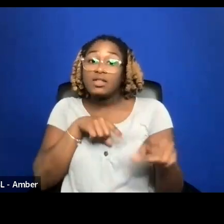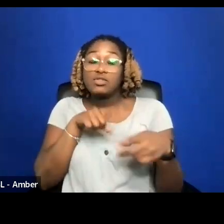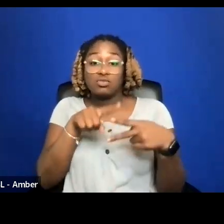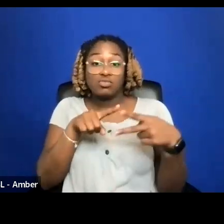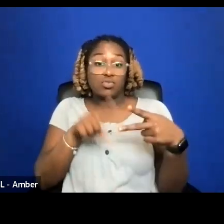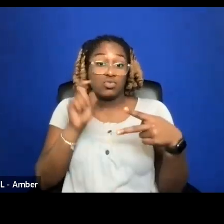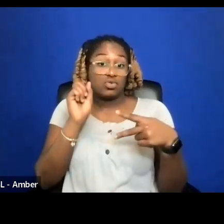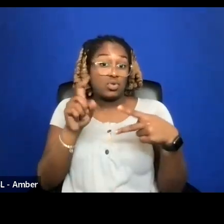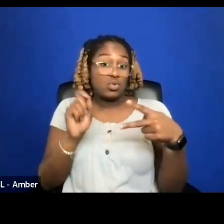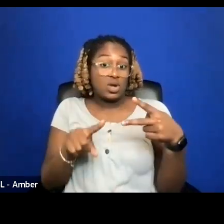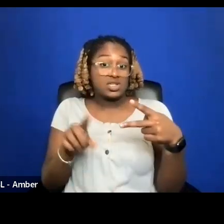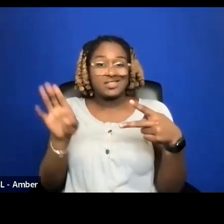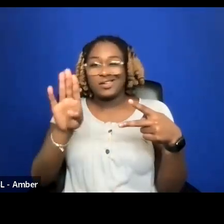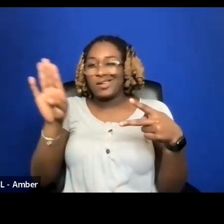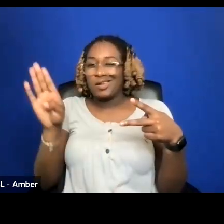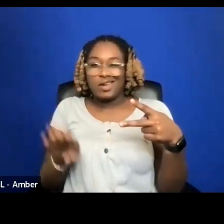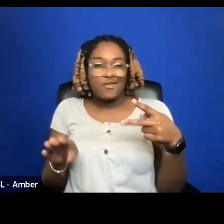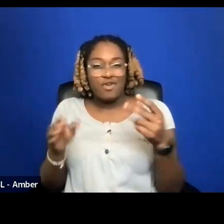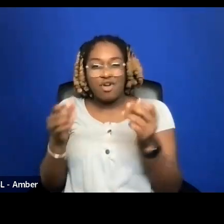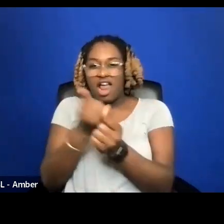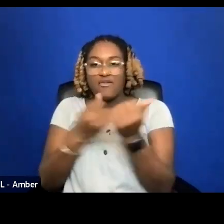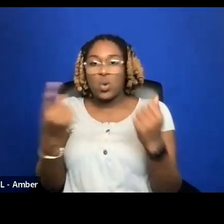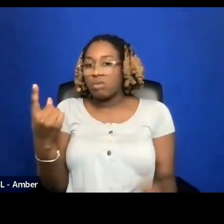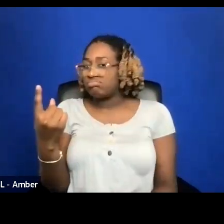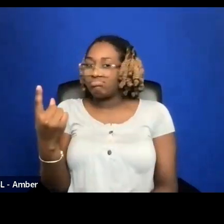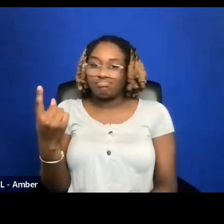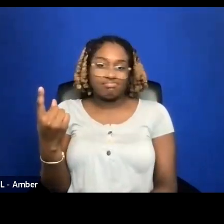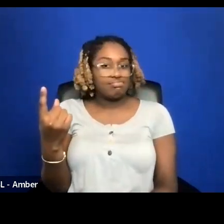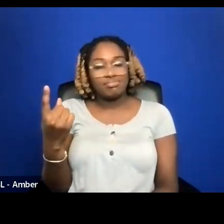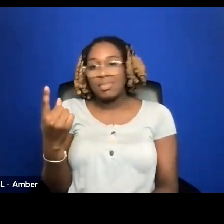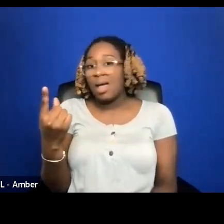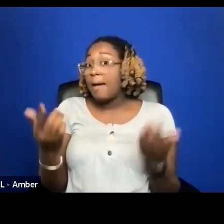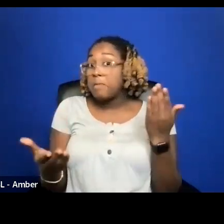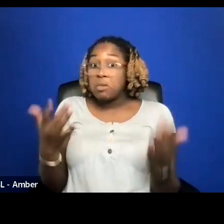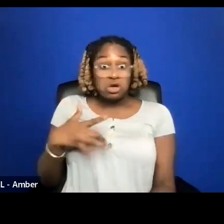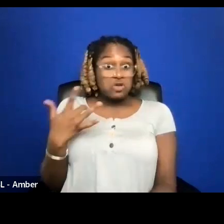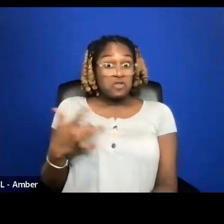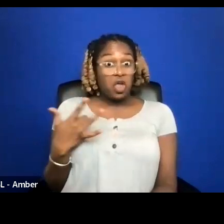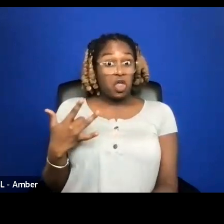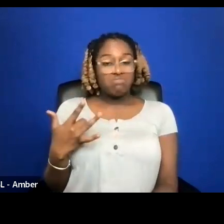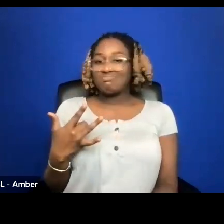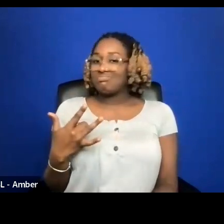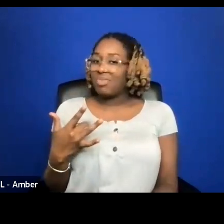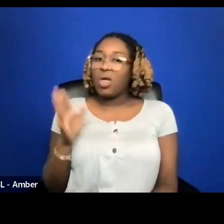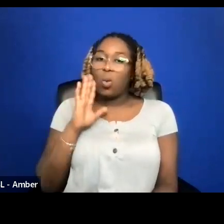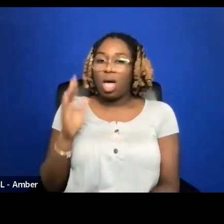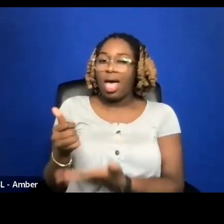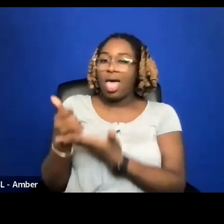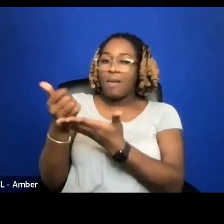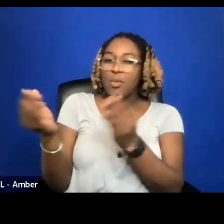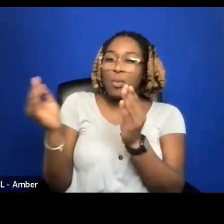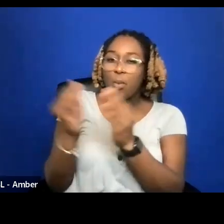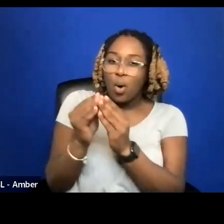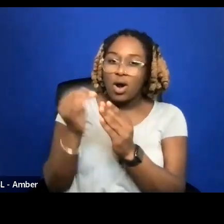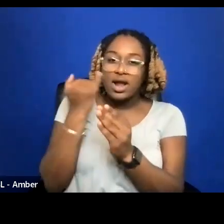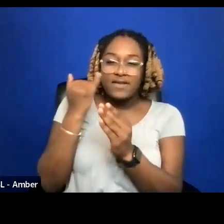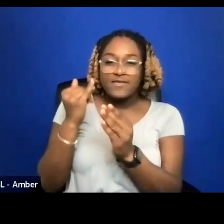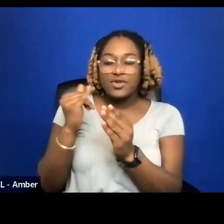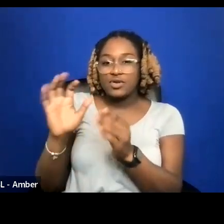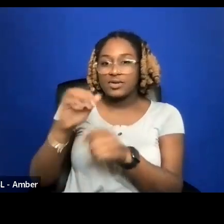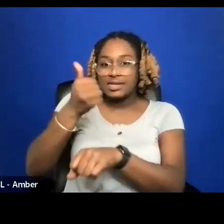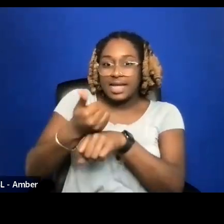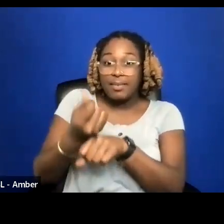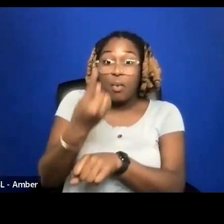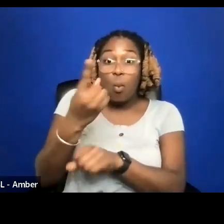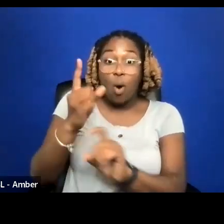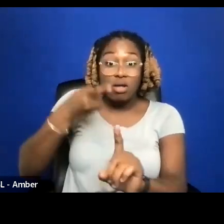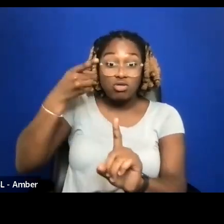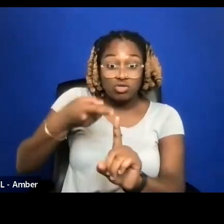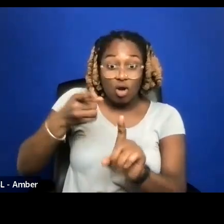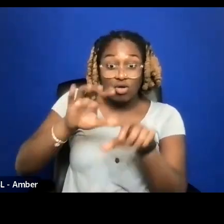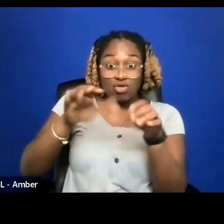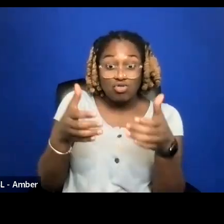WHILE THAT MAY BE HOW YOU FEEL, IT WILL HELP YOU MORE IF YOU CREATE ONE TARGET GROUP TO START WITH